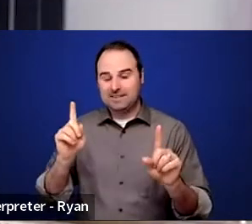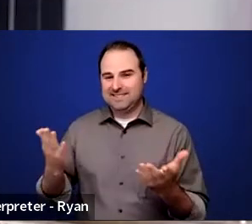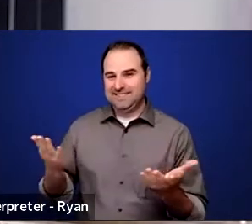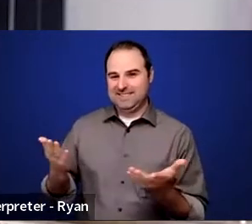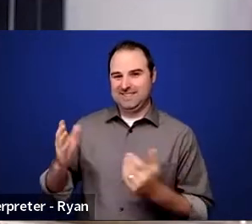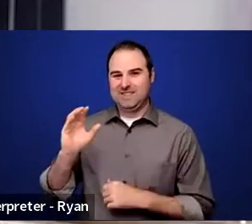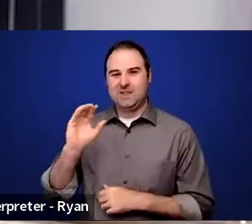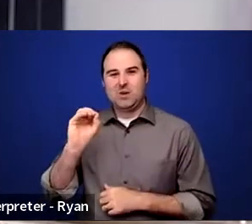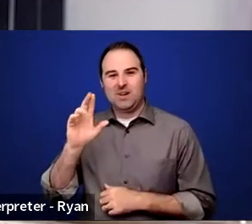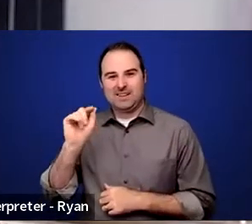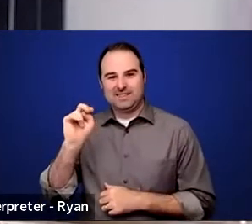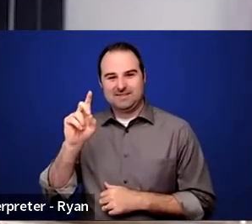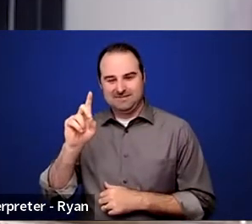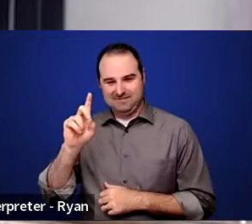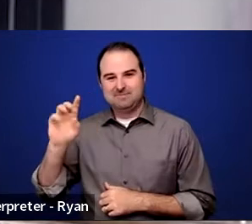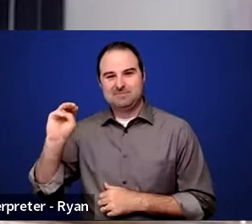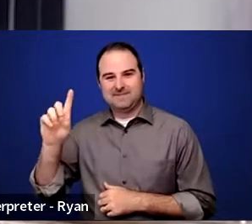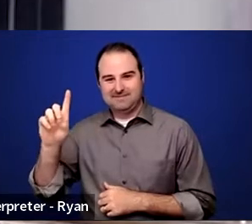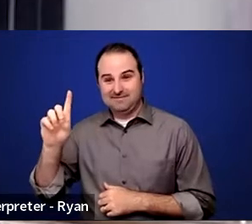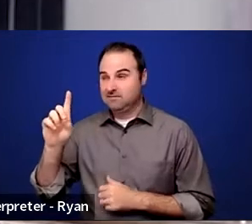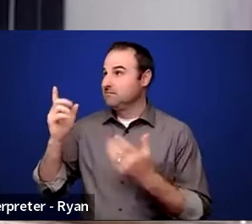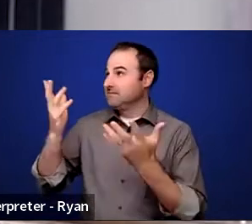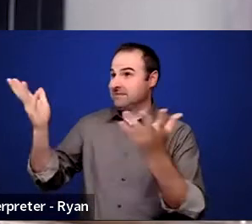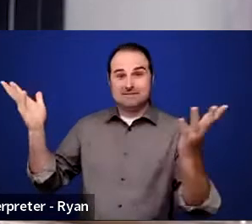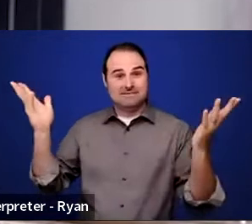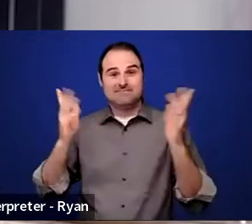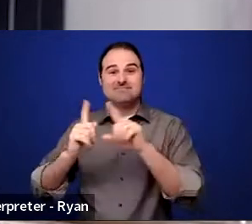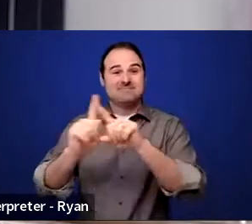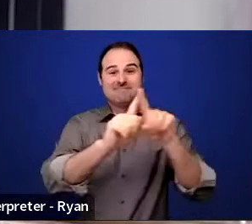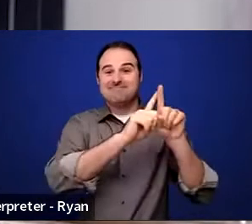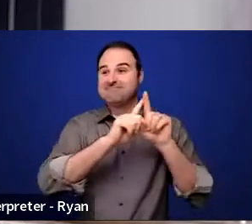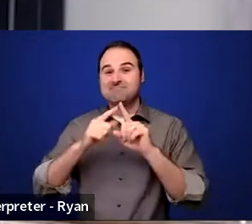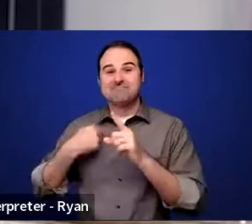surrounded by many artifacts that I've collected from my travels that bring me real joy.